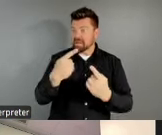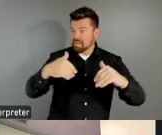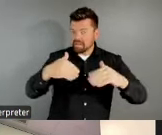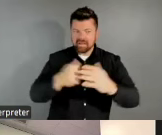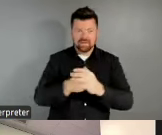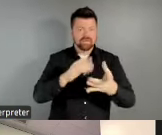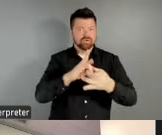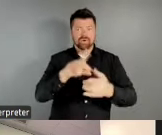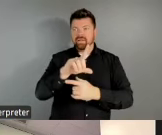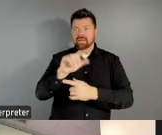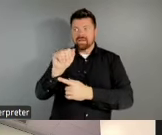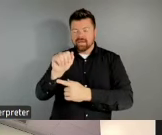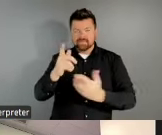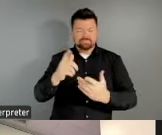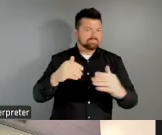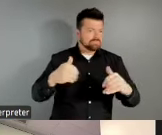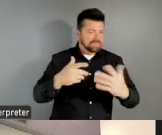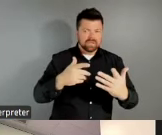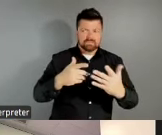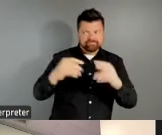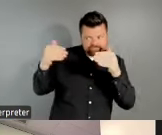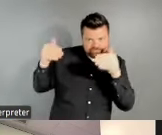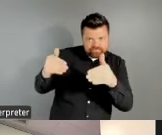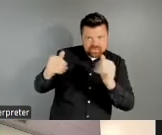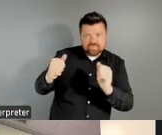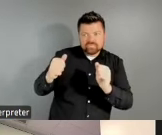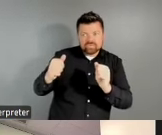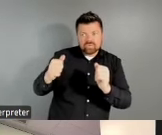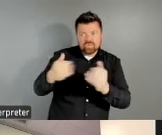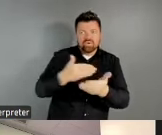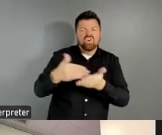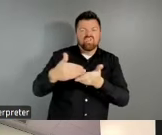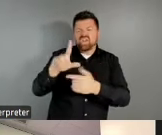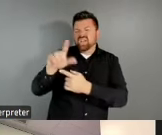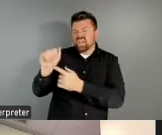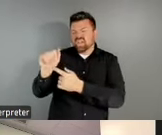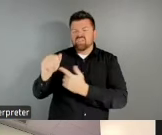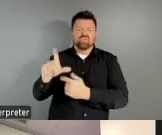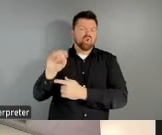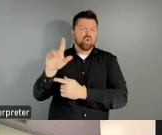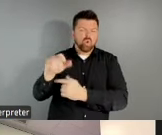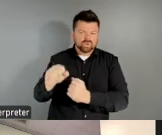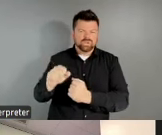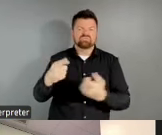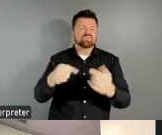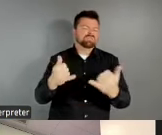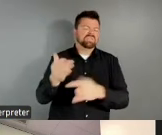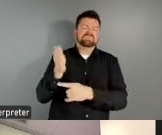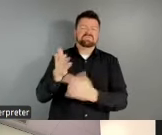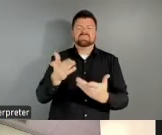locals. You will hear me likely refer to them as LAAs or locals throughout this short presentation.